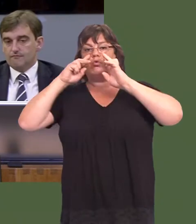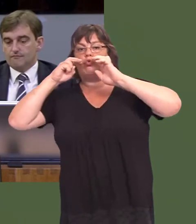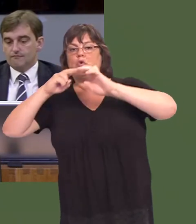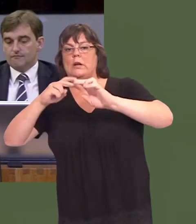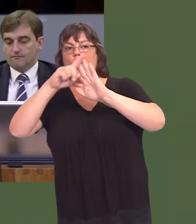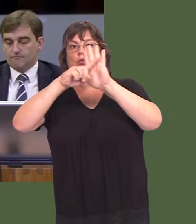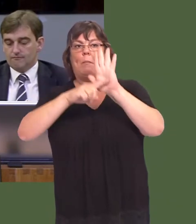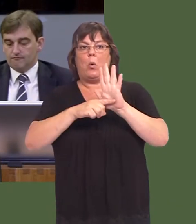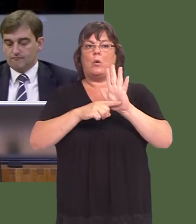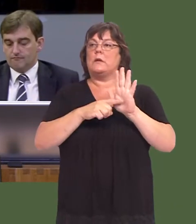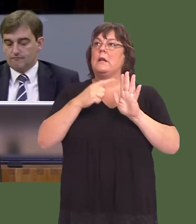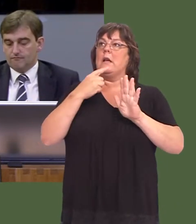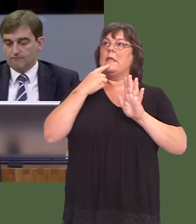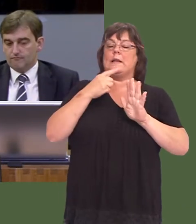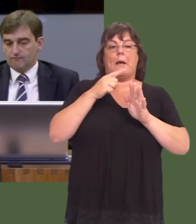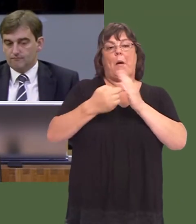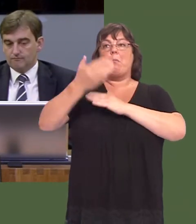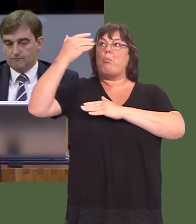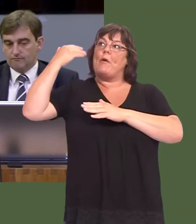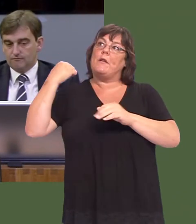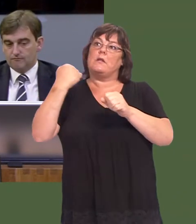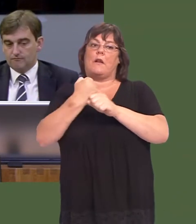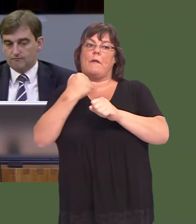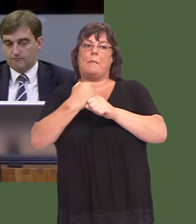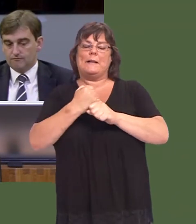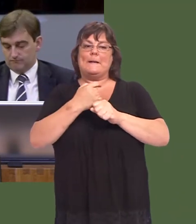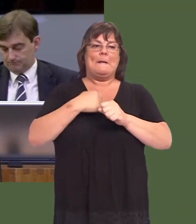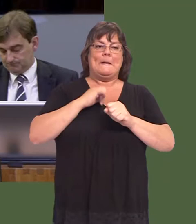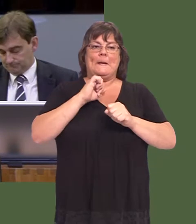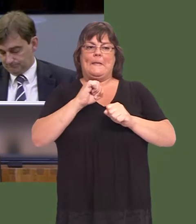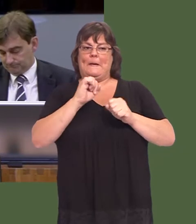about the ëbuild it and they will comeí mentality of previous governments having failed,